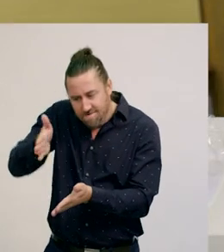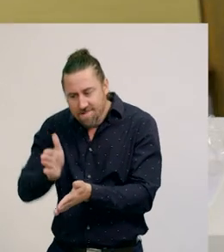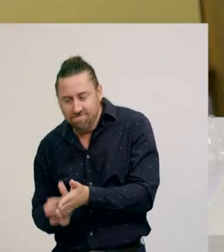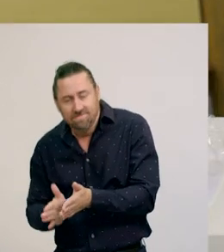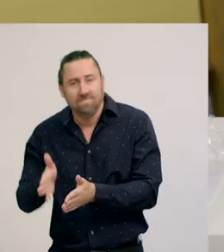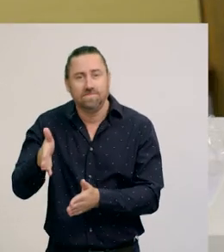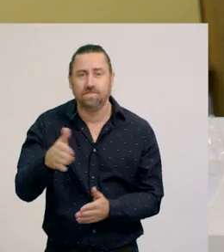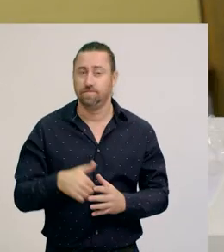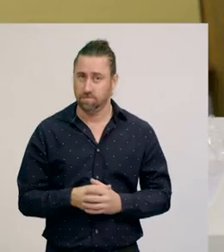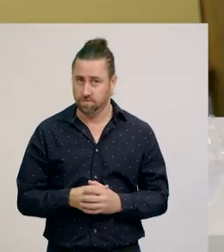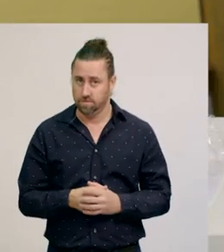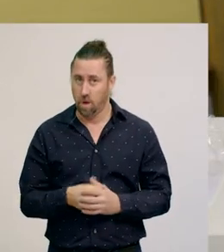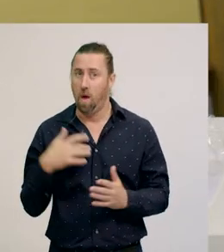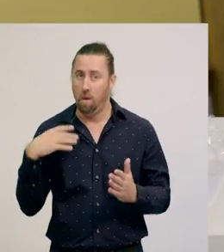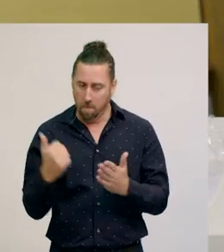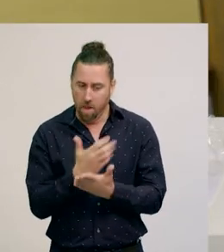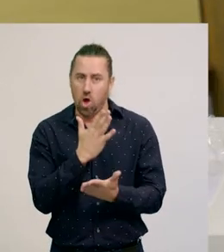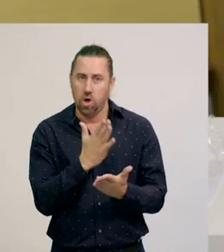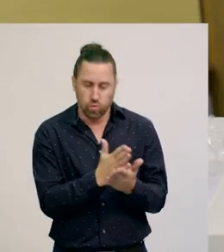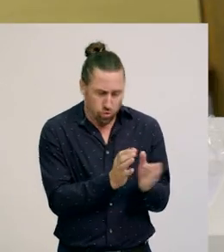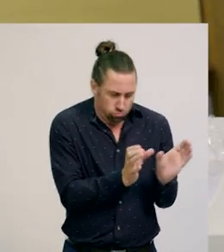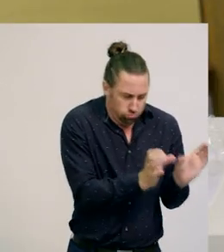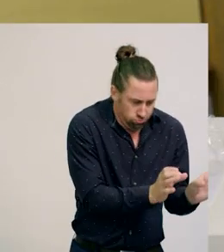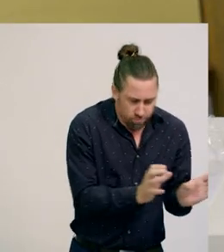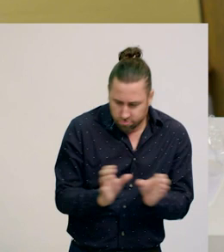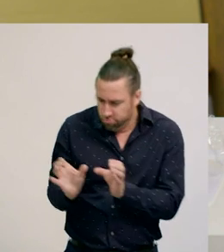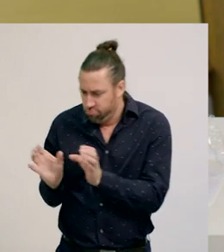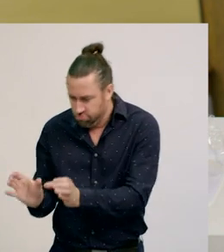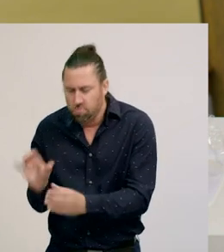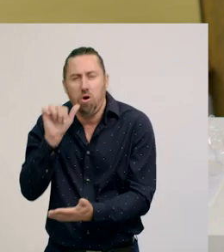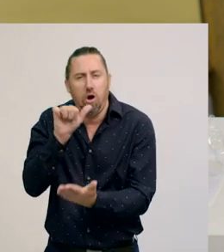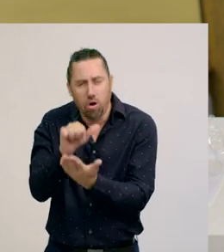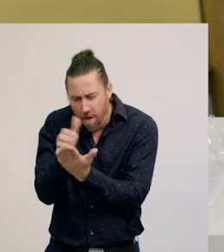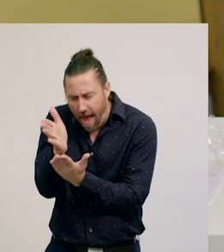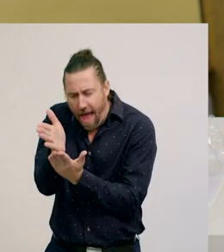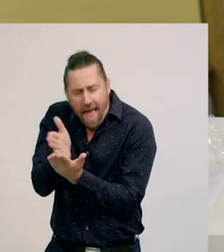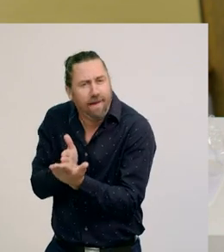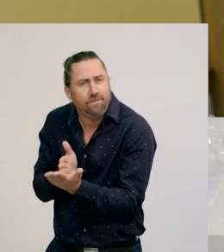I have to make sure they are a fair share, and that they’re cut in halves.